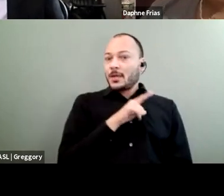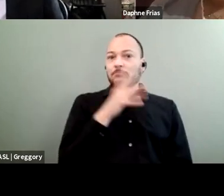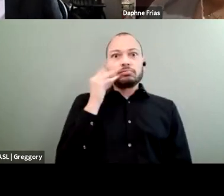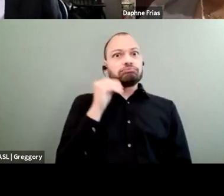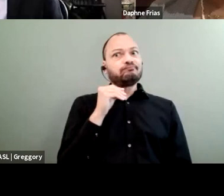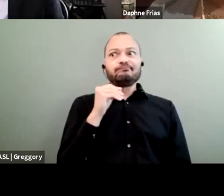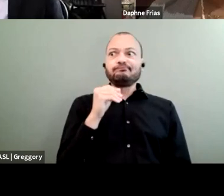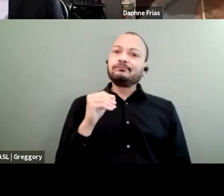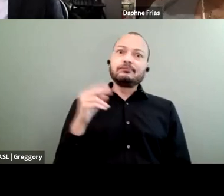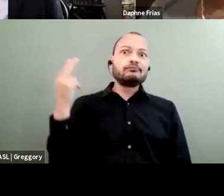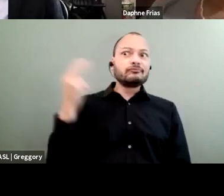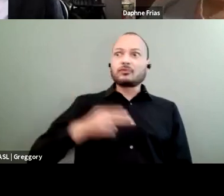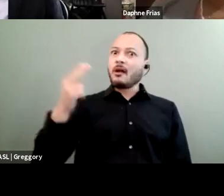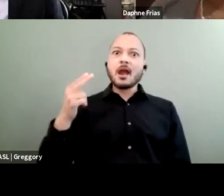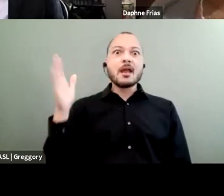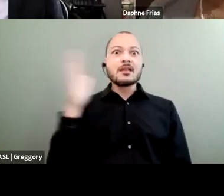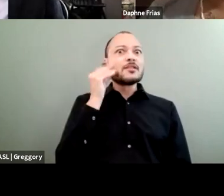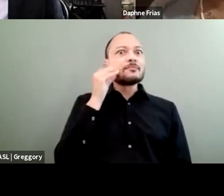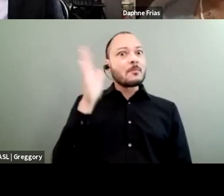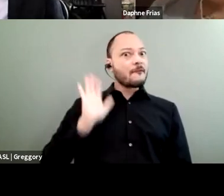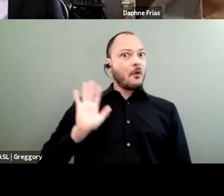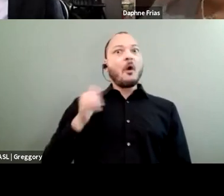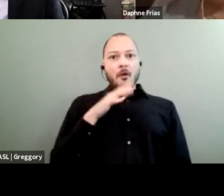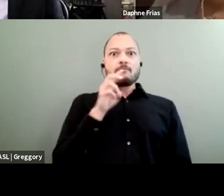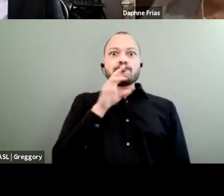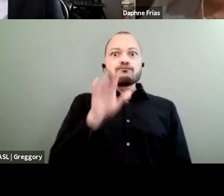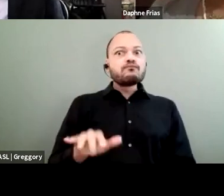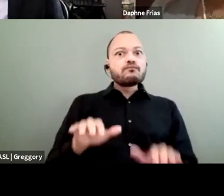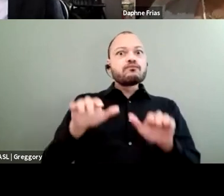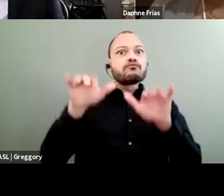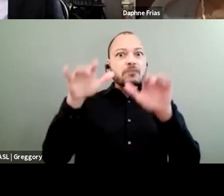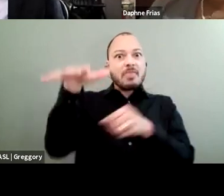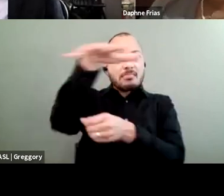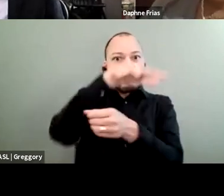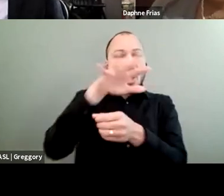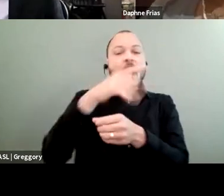And when we look at the communities who had that catastrophic flooding,